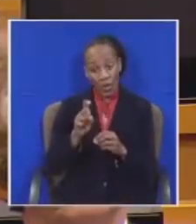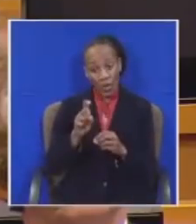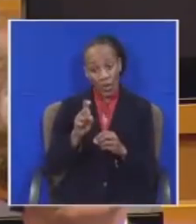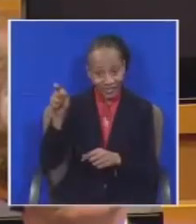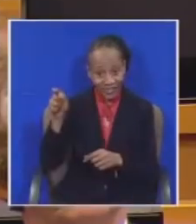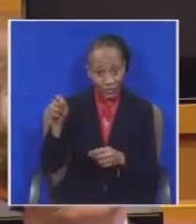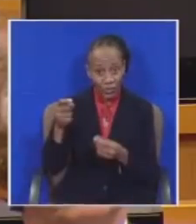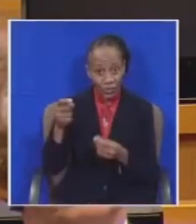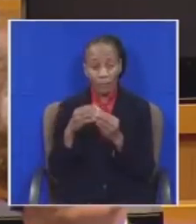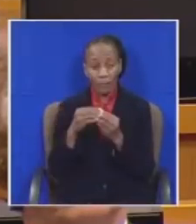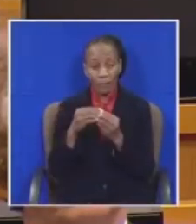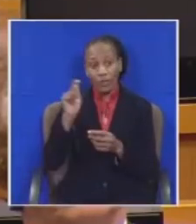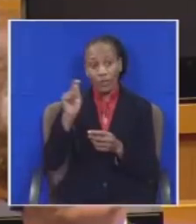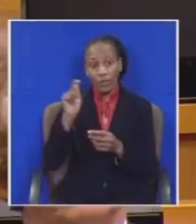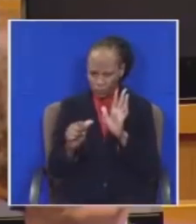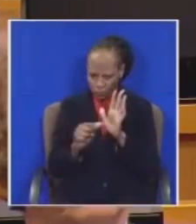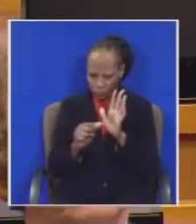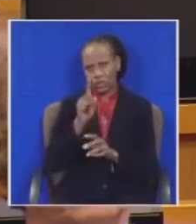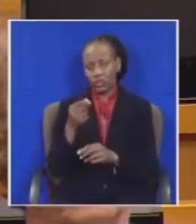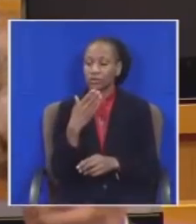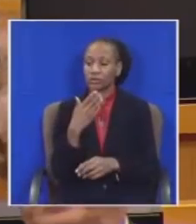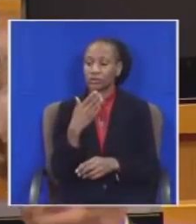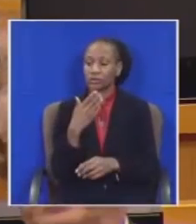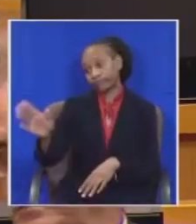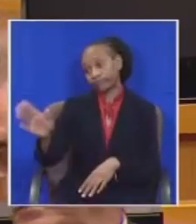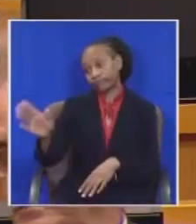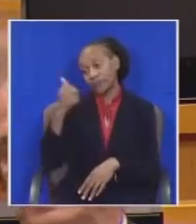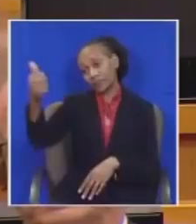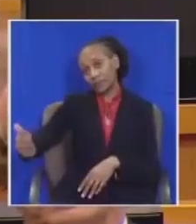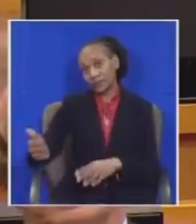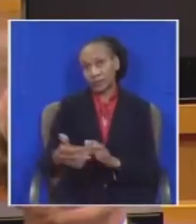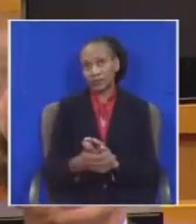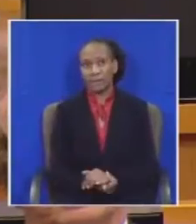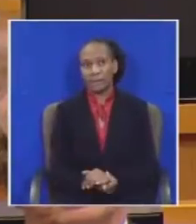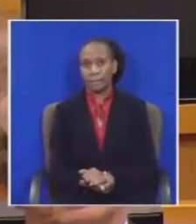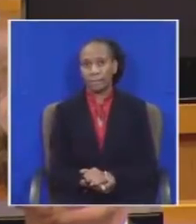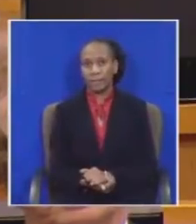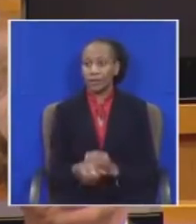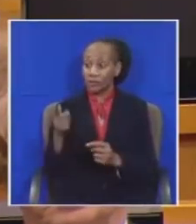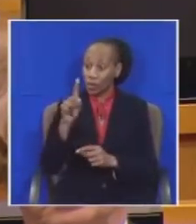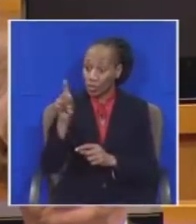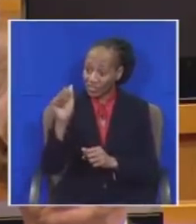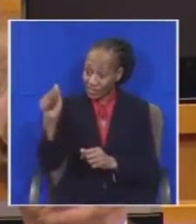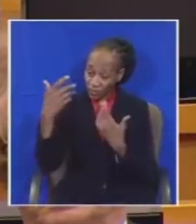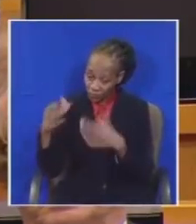Honorable Cater, please take your seats. You've asked your question the president has answered. But he's asked a valid question...